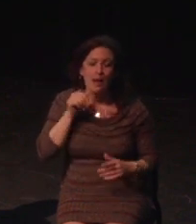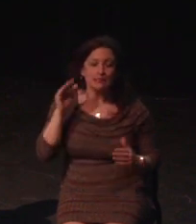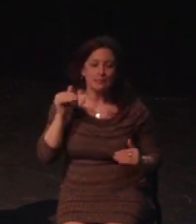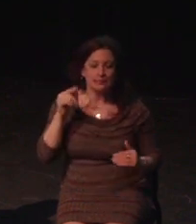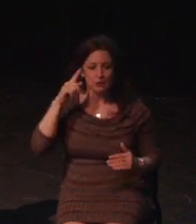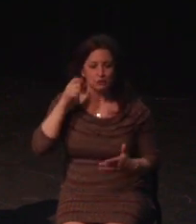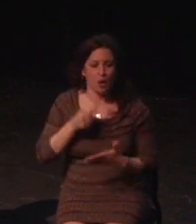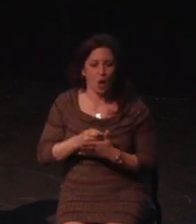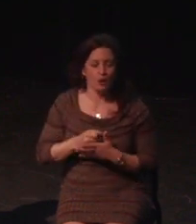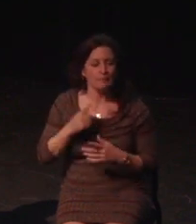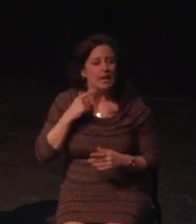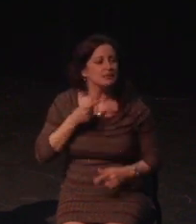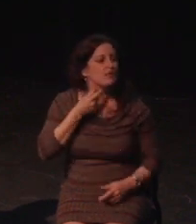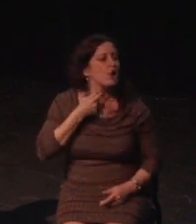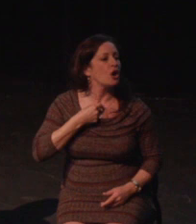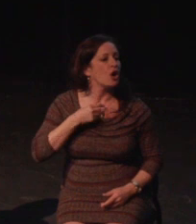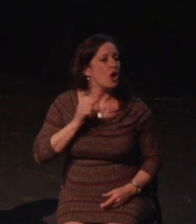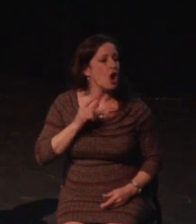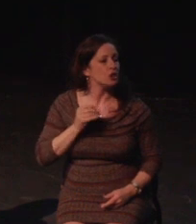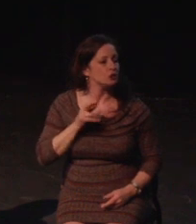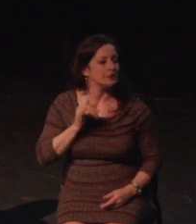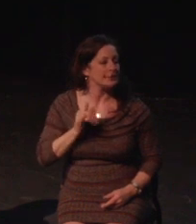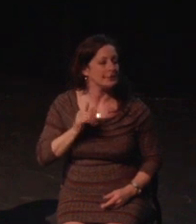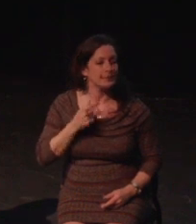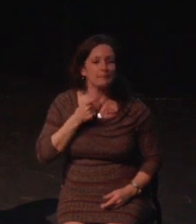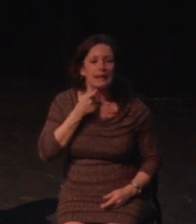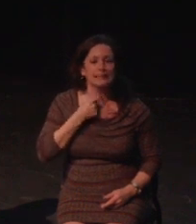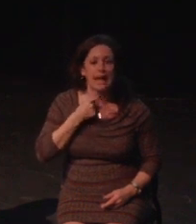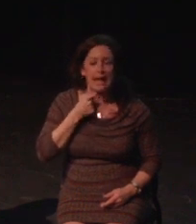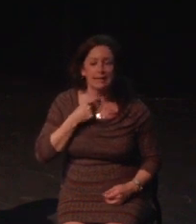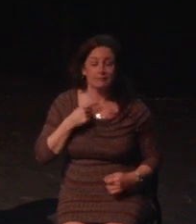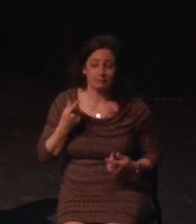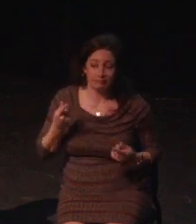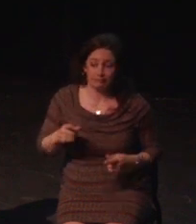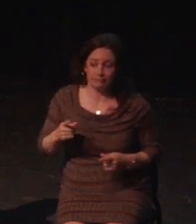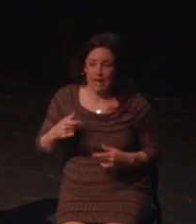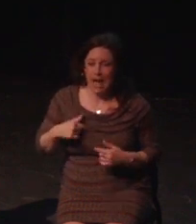Sometimes it's a reminder of how different I am to the majority of the world.